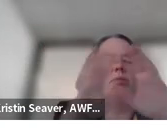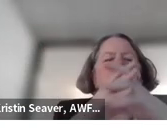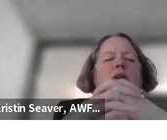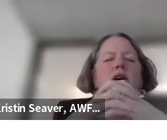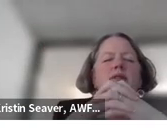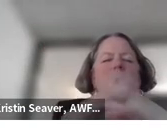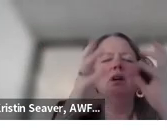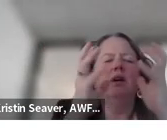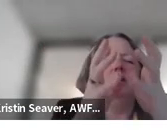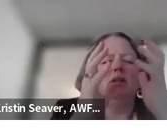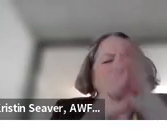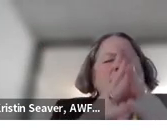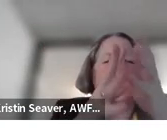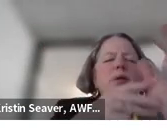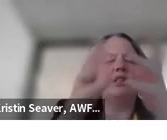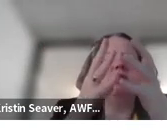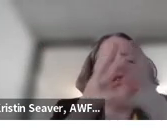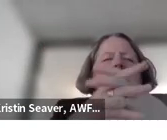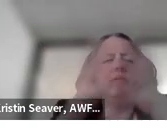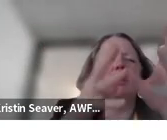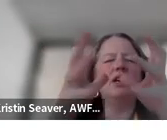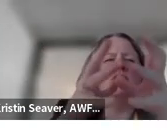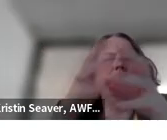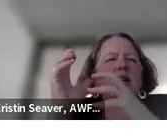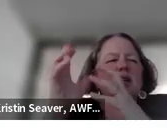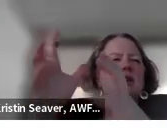of components you have your AI specialist, and you need somebody who understands,